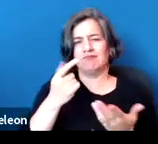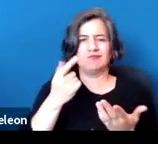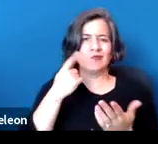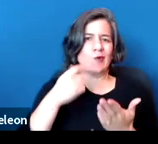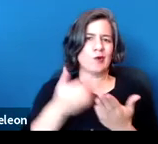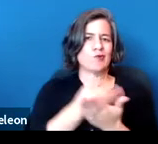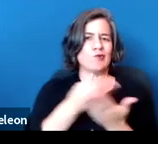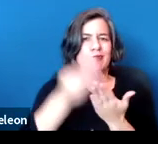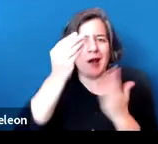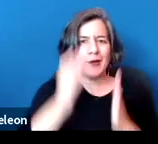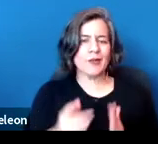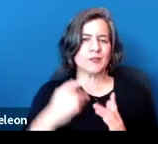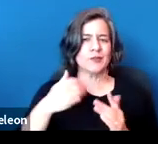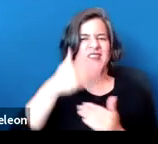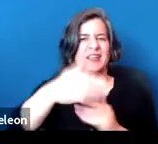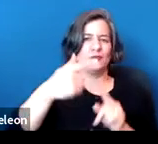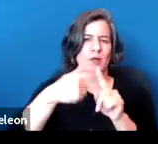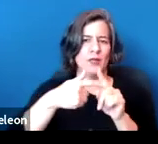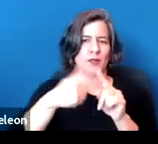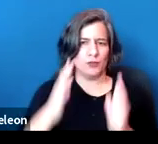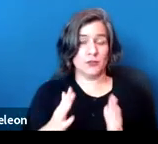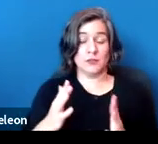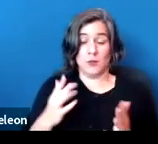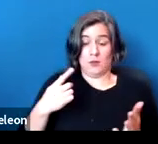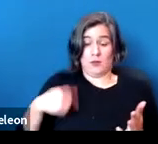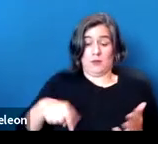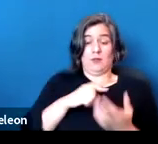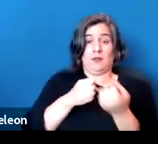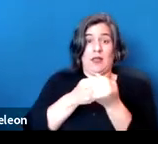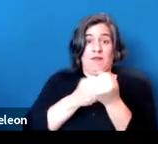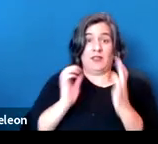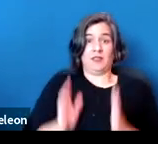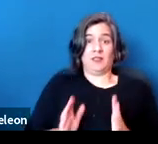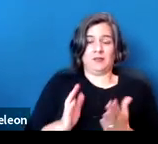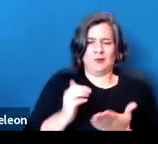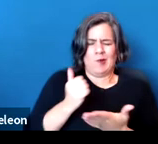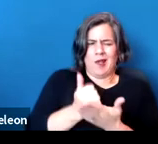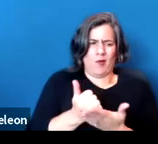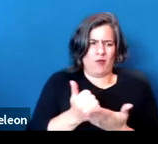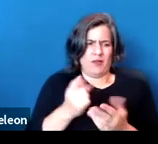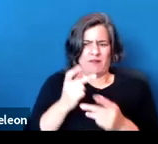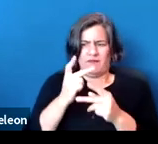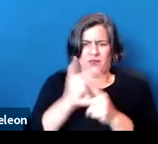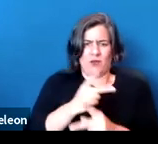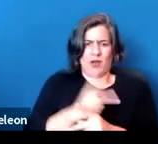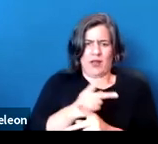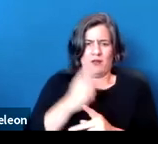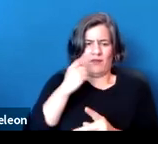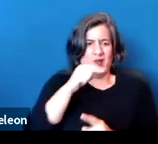And what we want to do, always, as advocates, is to help figure out, for our high-risk clients,